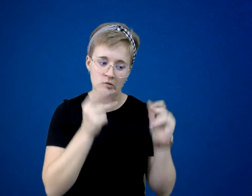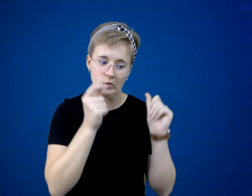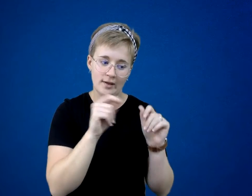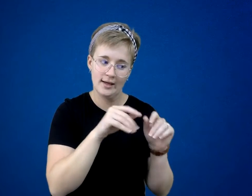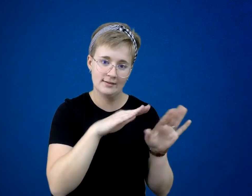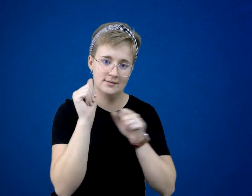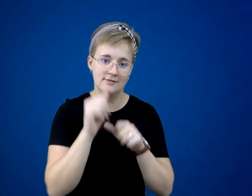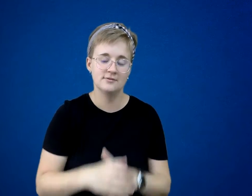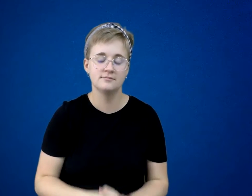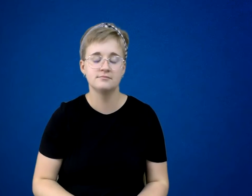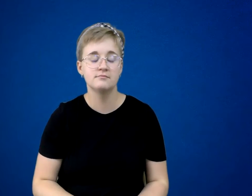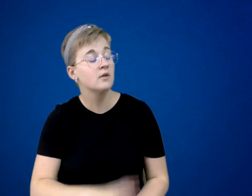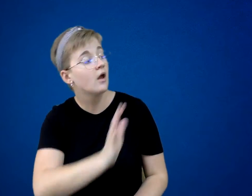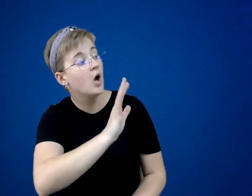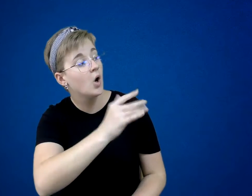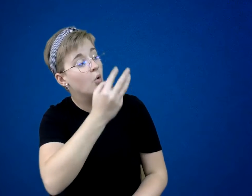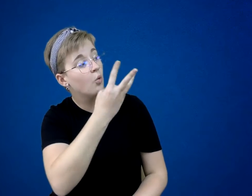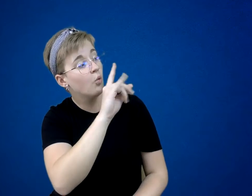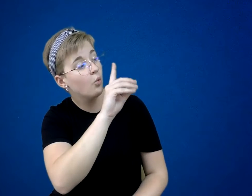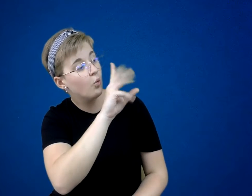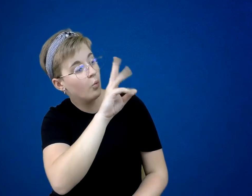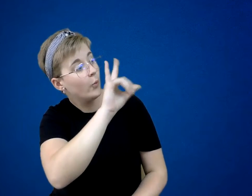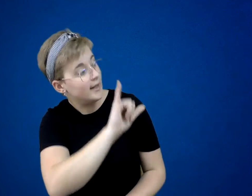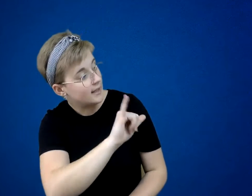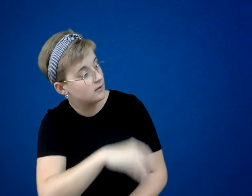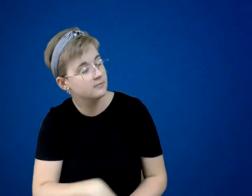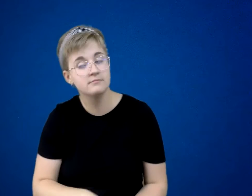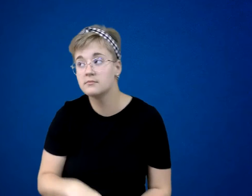“And, Willy…” “Yes, ma’am?”